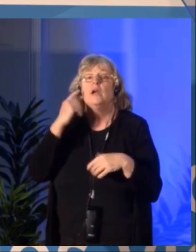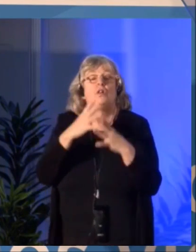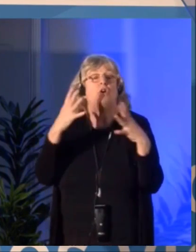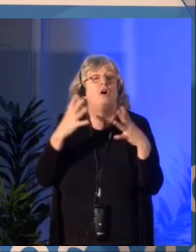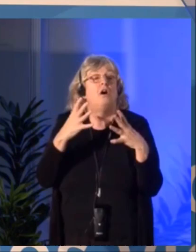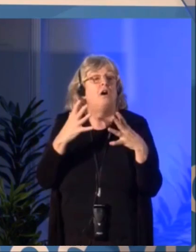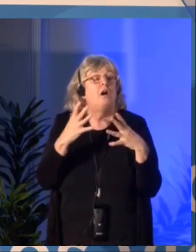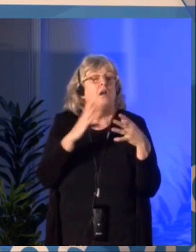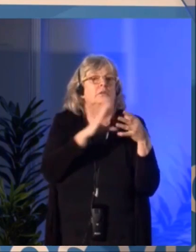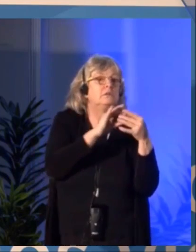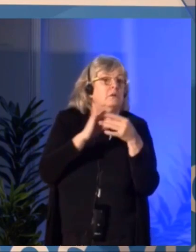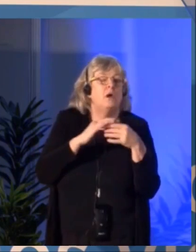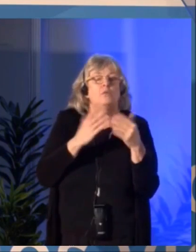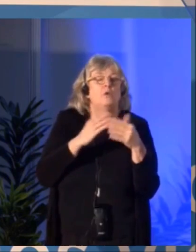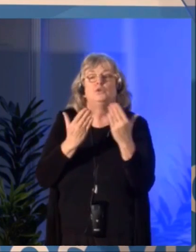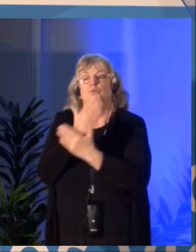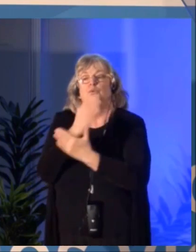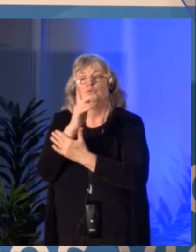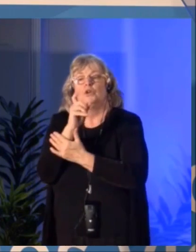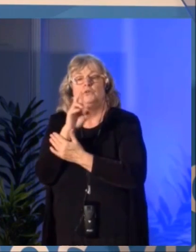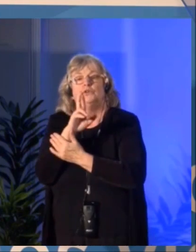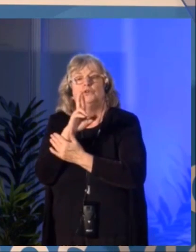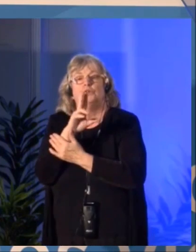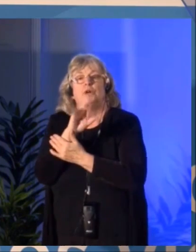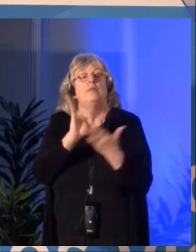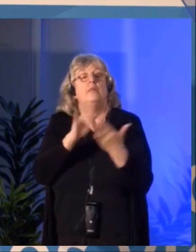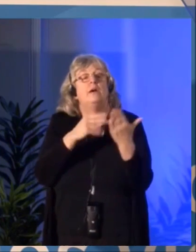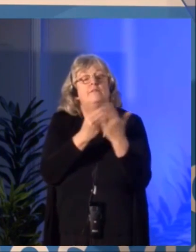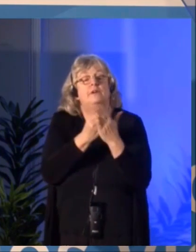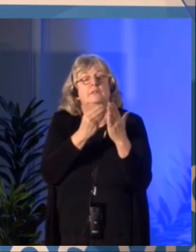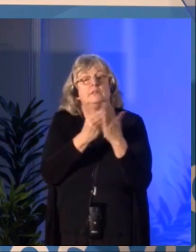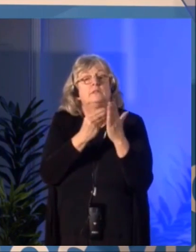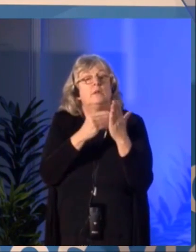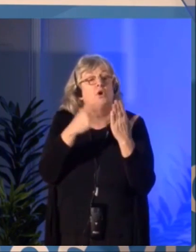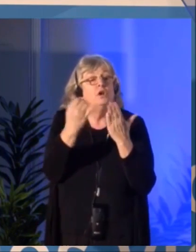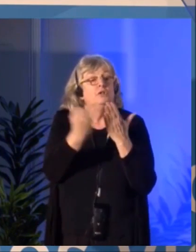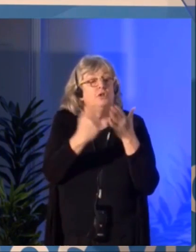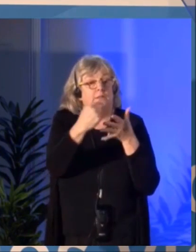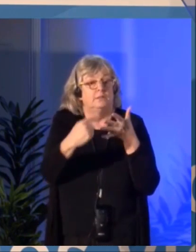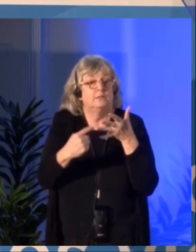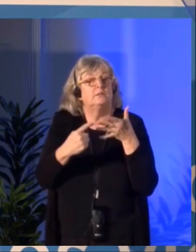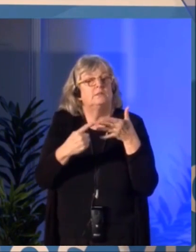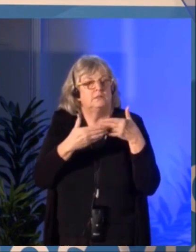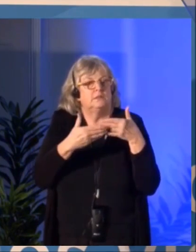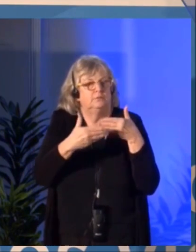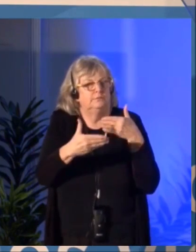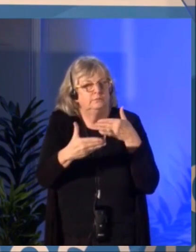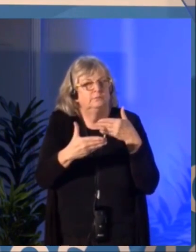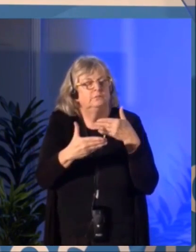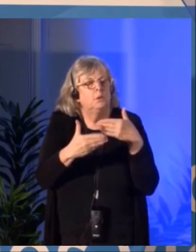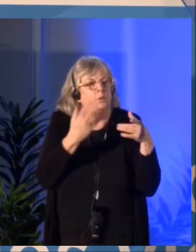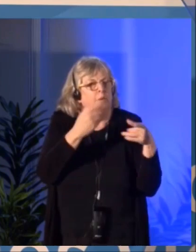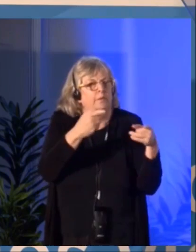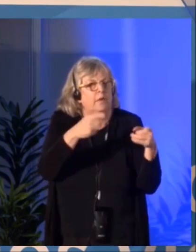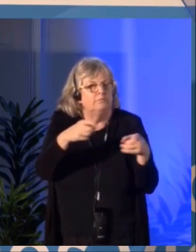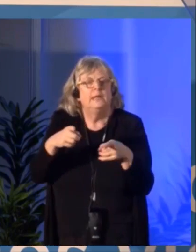We believe this situation should remain exceptional since our budget envelope will gradually increase